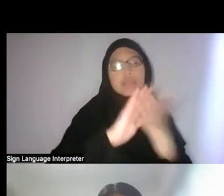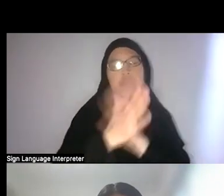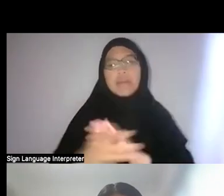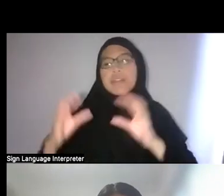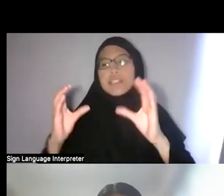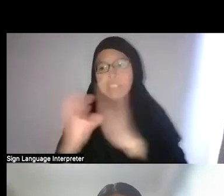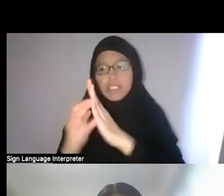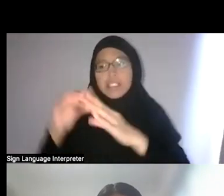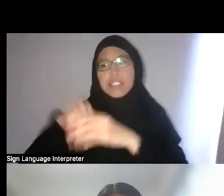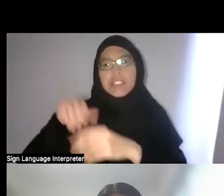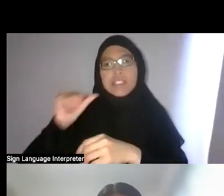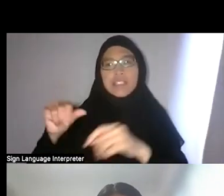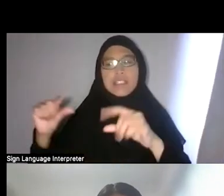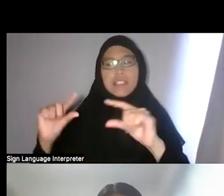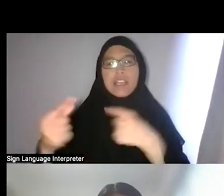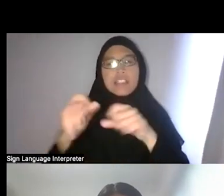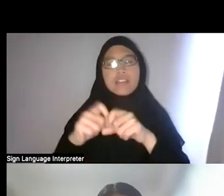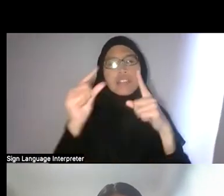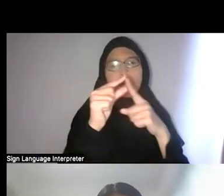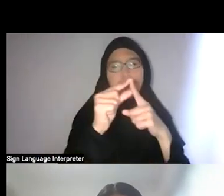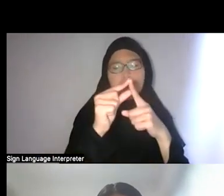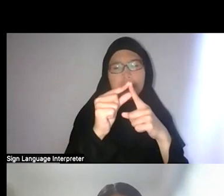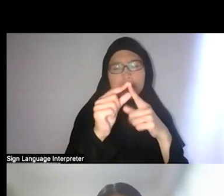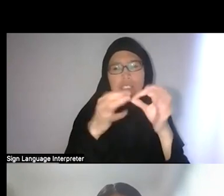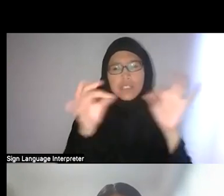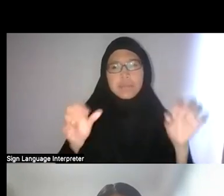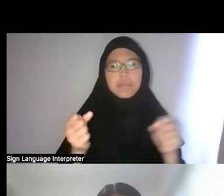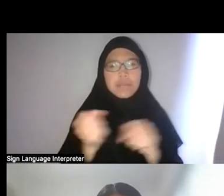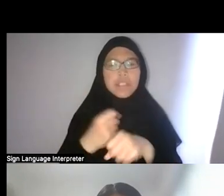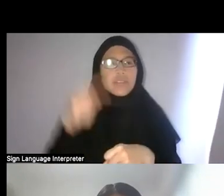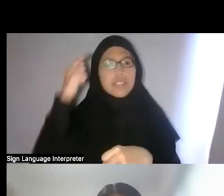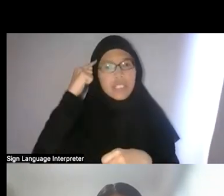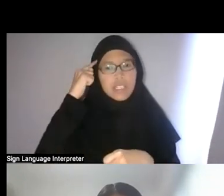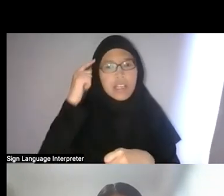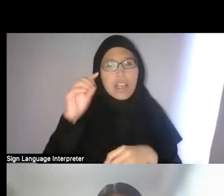I think in the wording itself it kind of makes you think about how this shift,